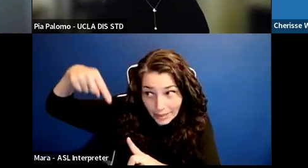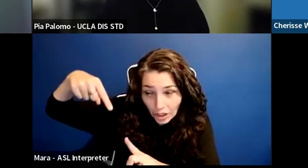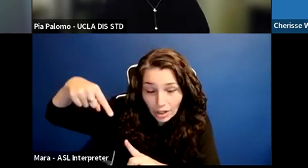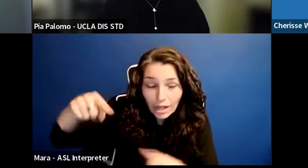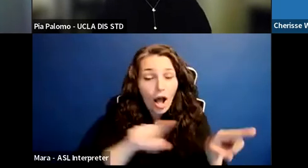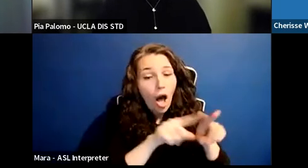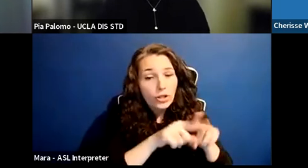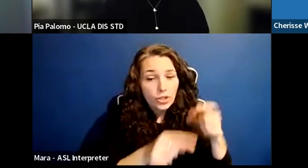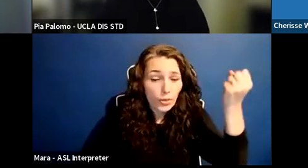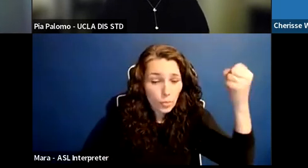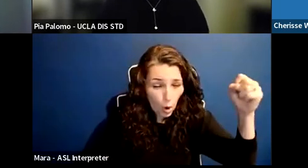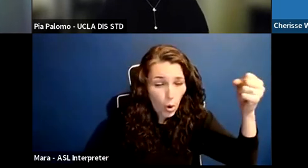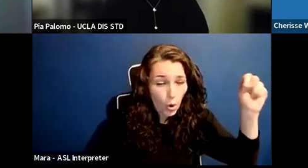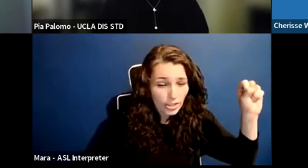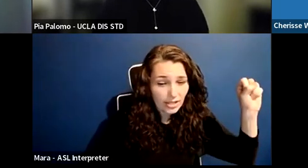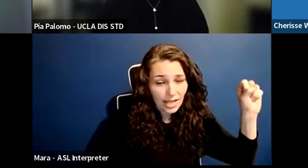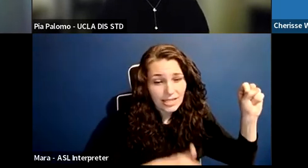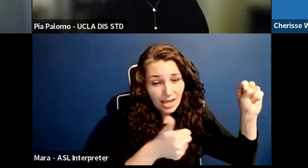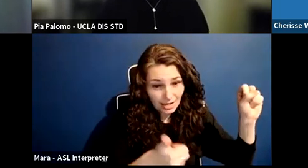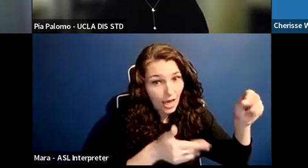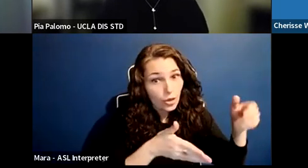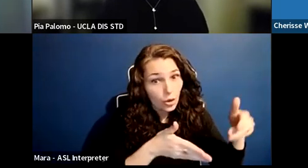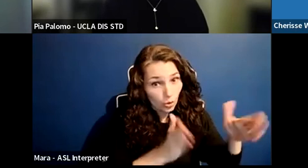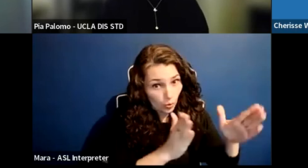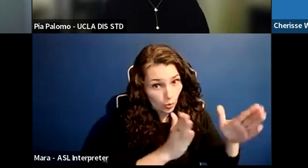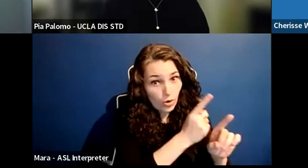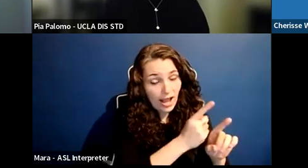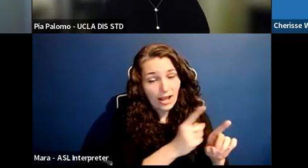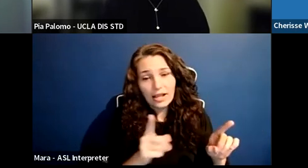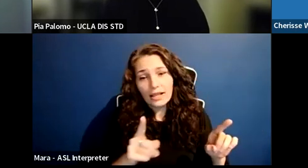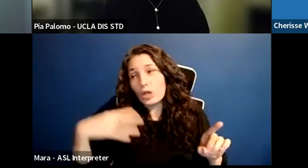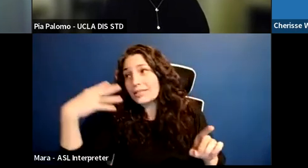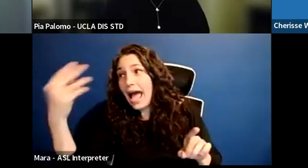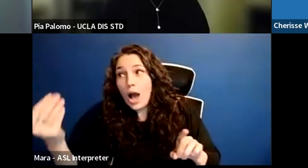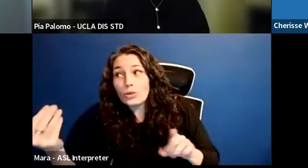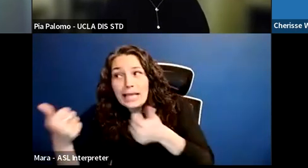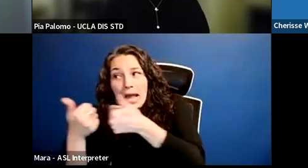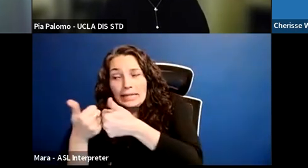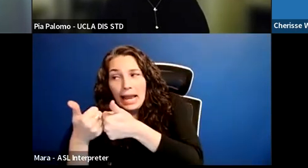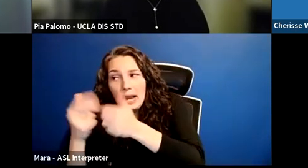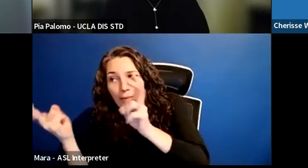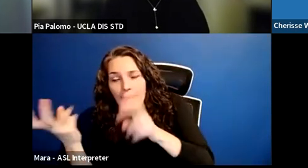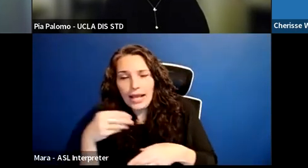Right? There are, there is the outside game and the inside game, right?